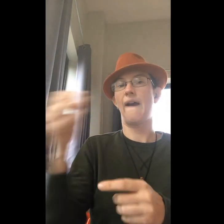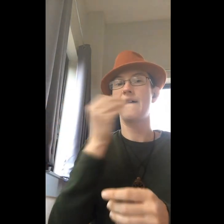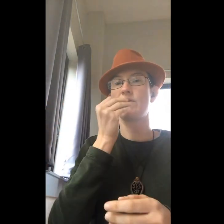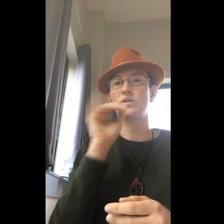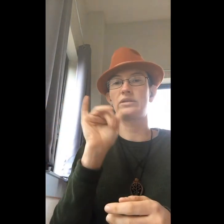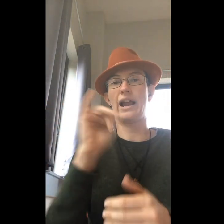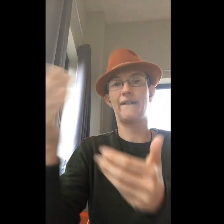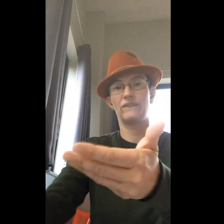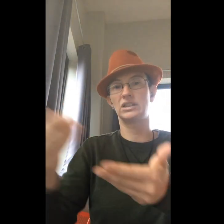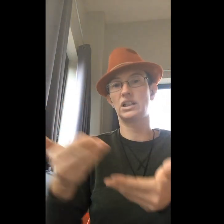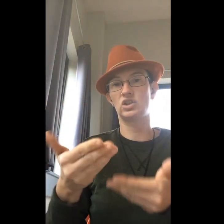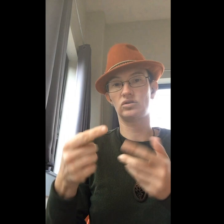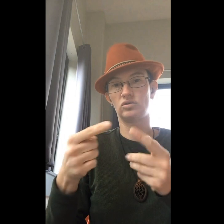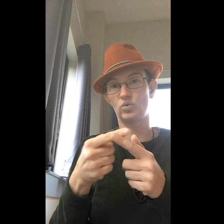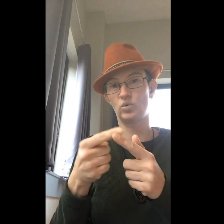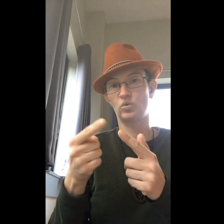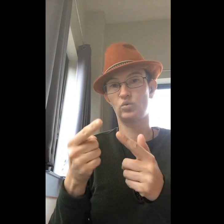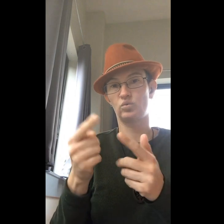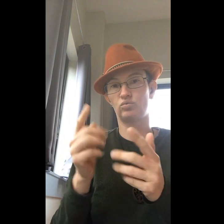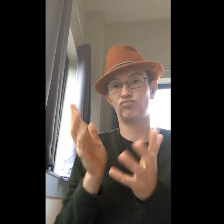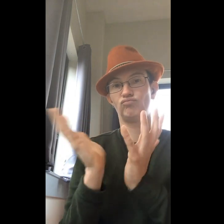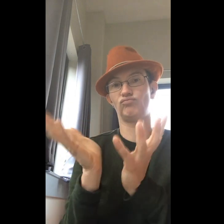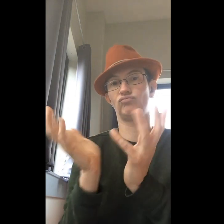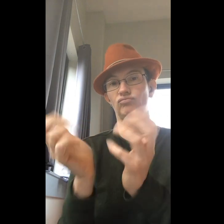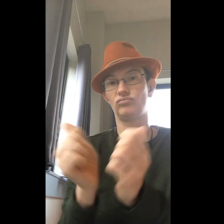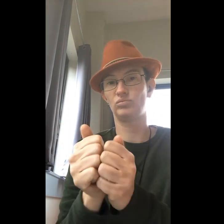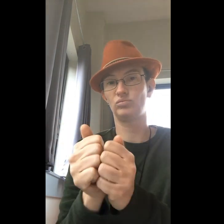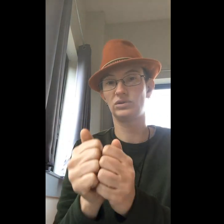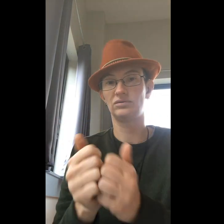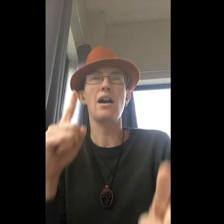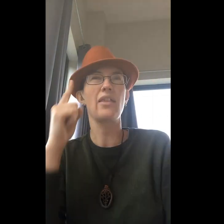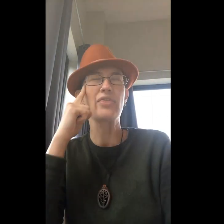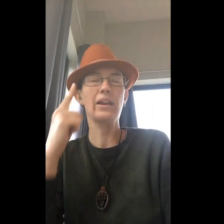That food is like an invitation to chat.